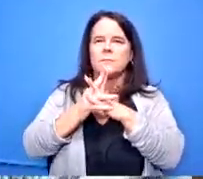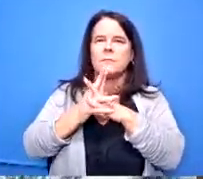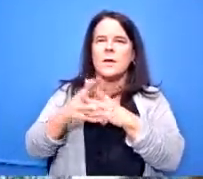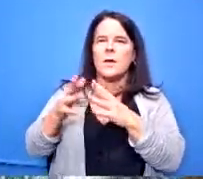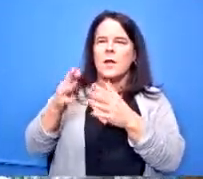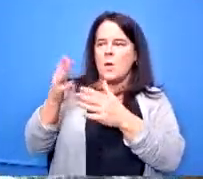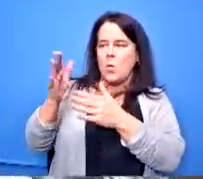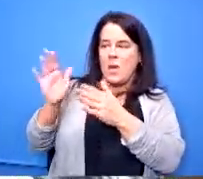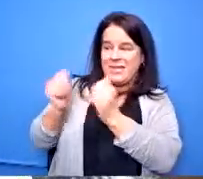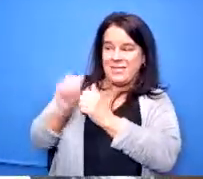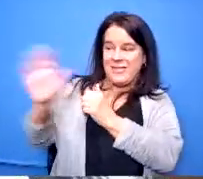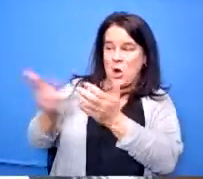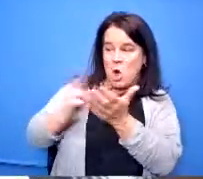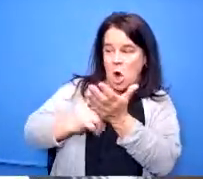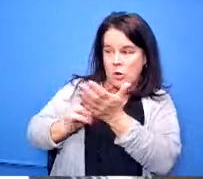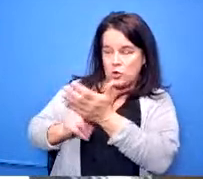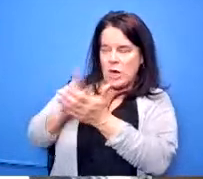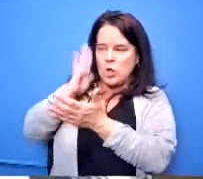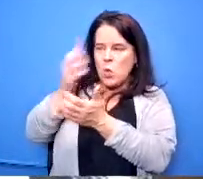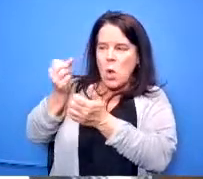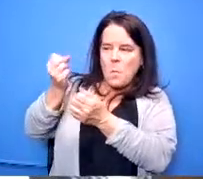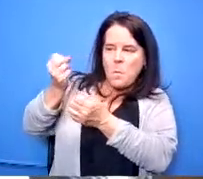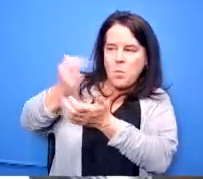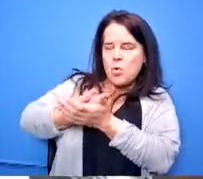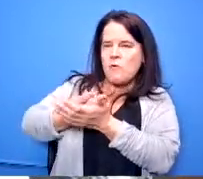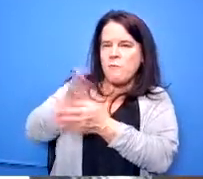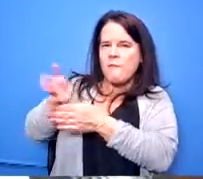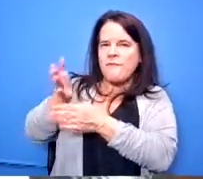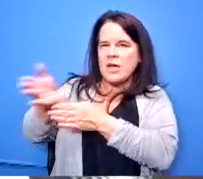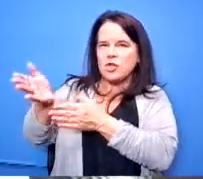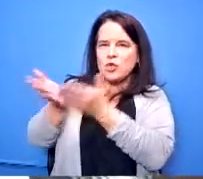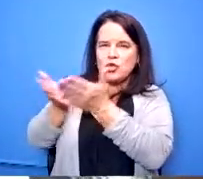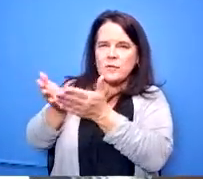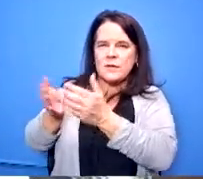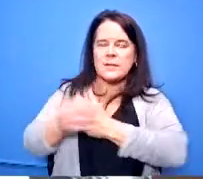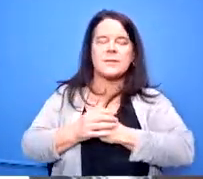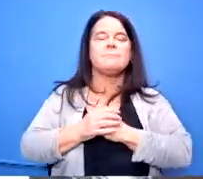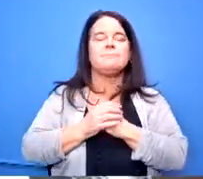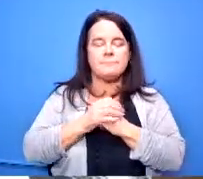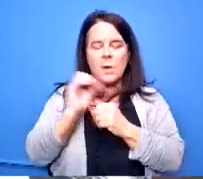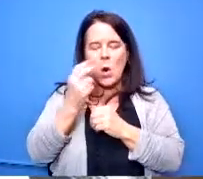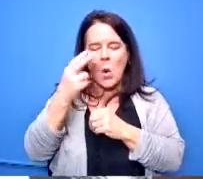just like you would in the state of ohio there's many ways to procure construction publicly now